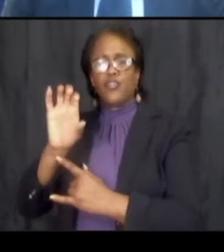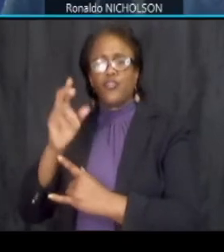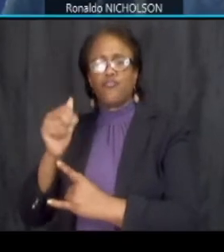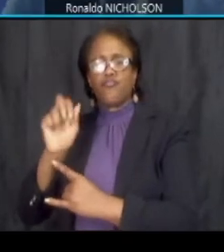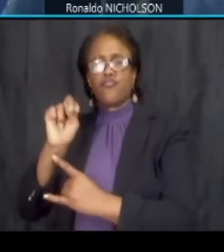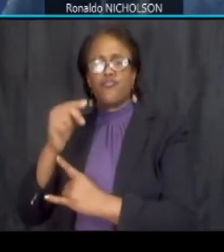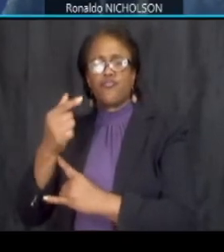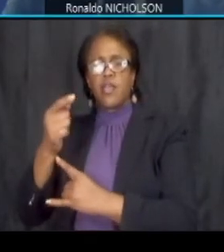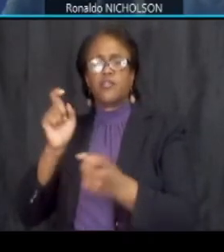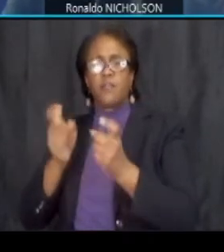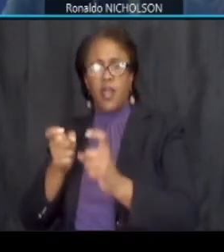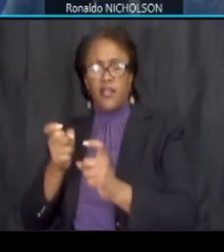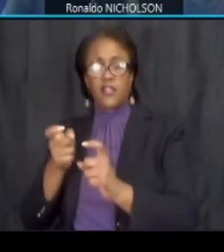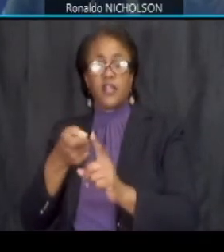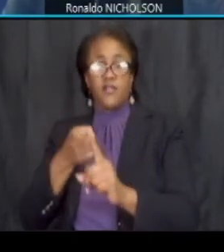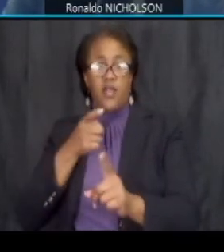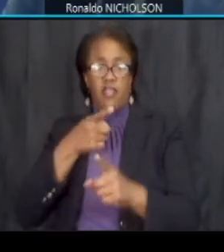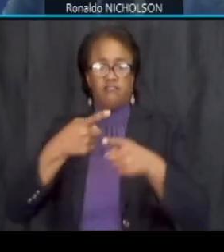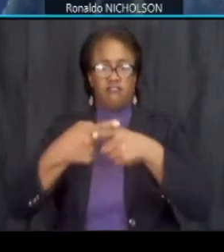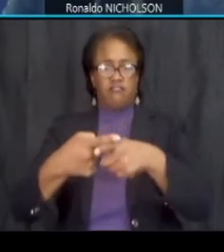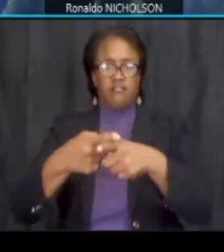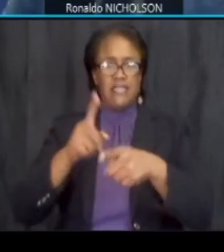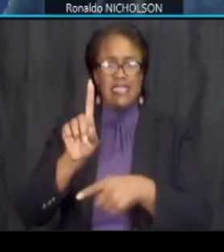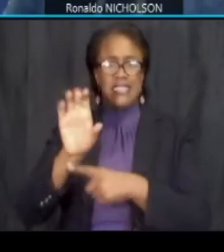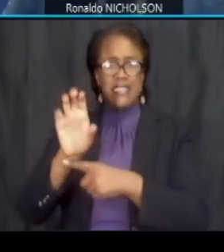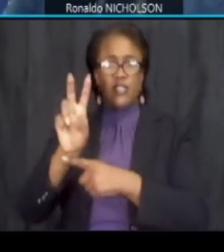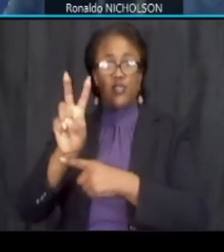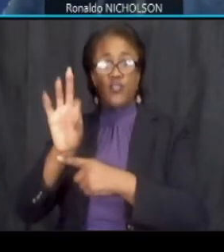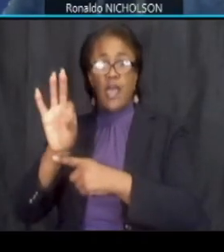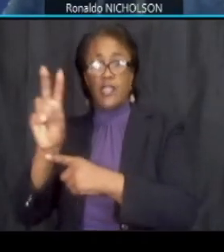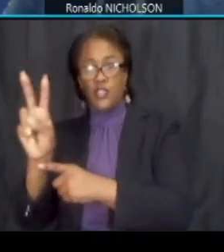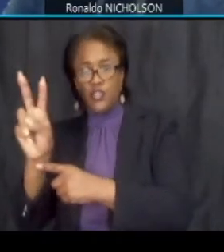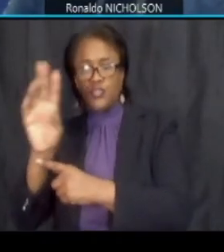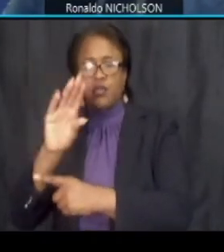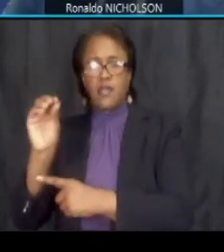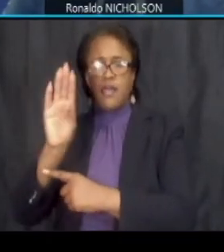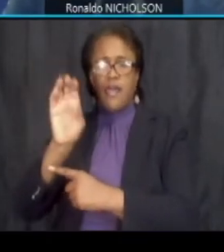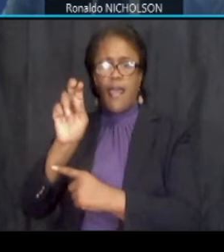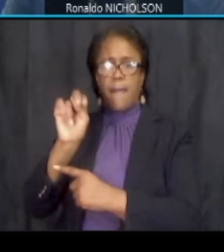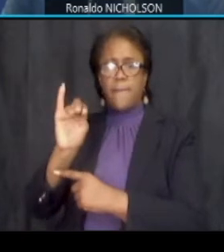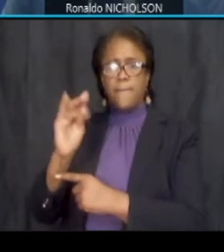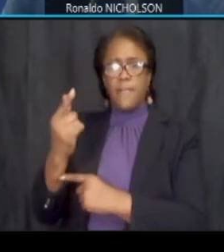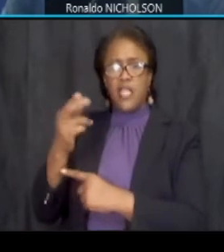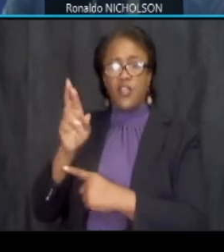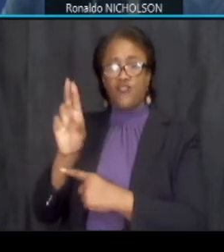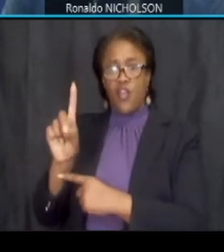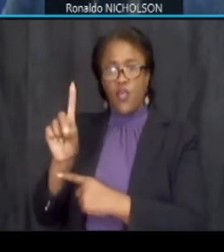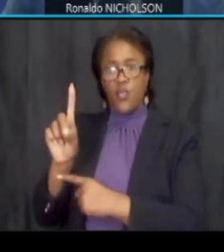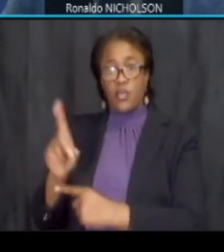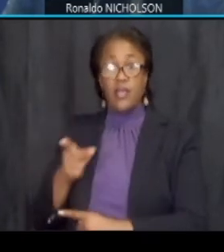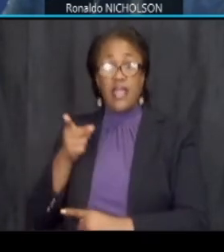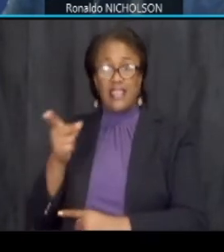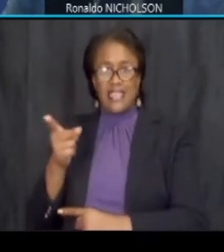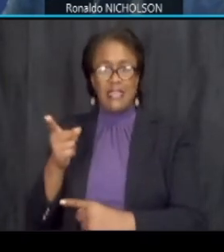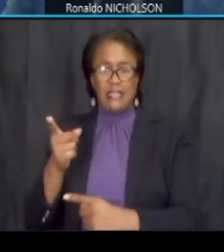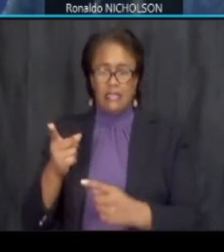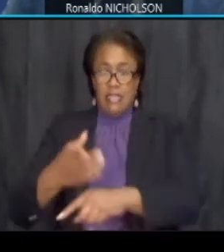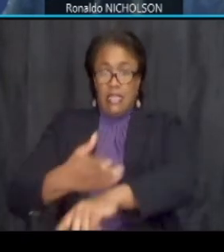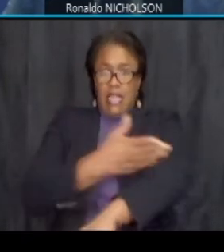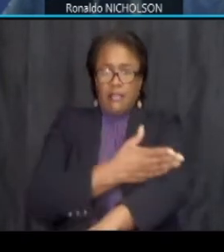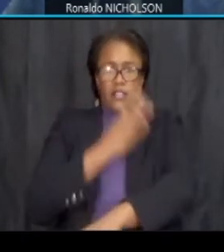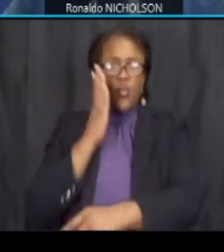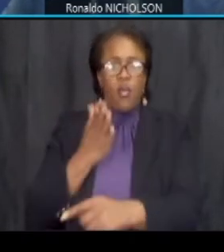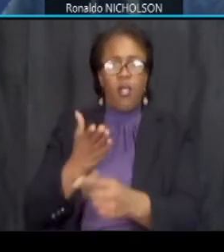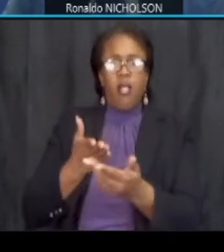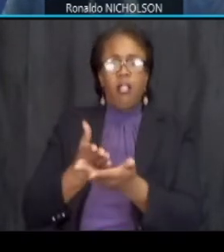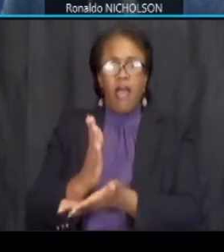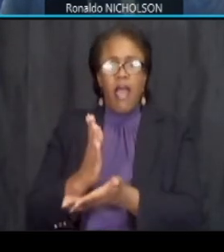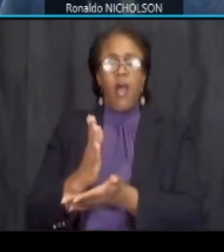dc 295 interchange these mobility enhancements will allow traffic to distribute within the